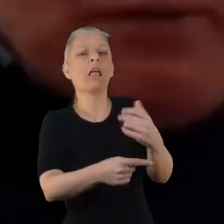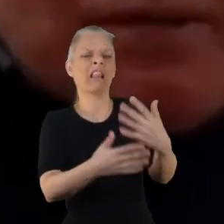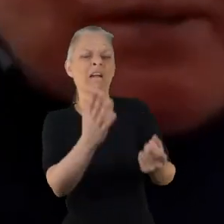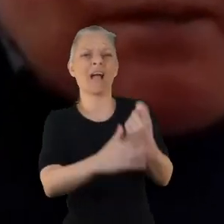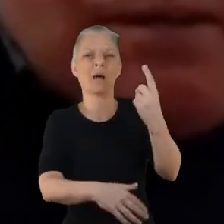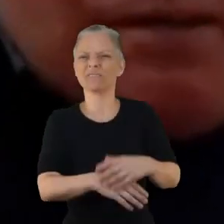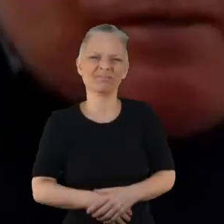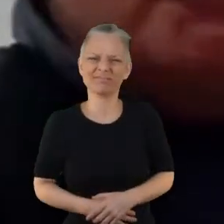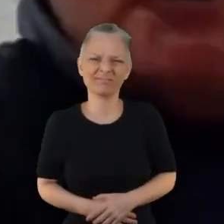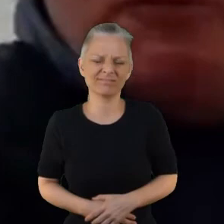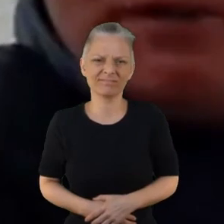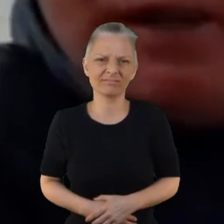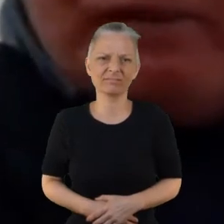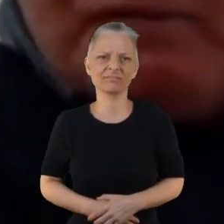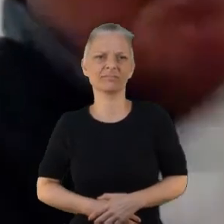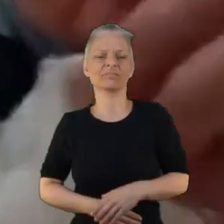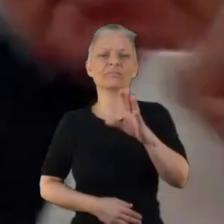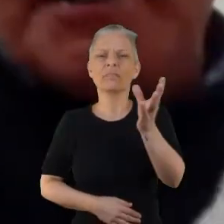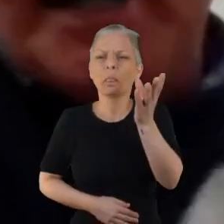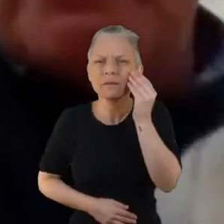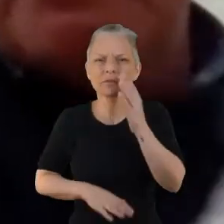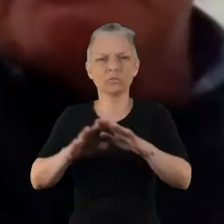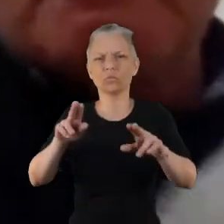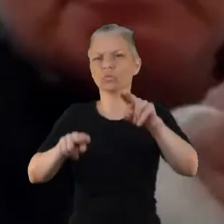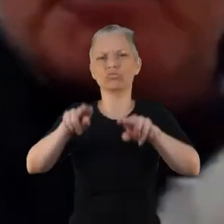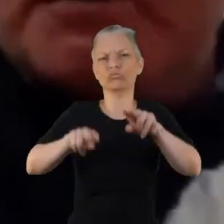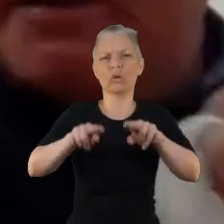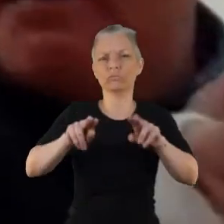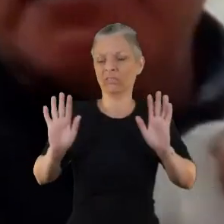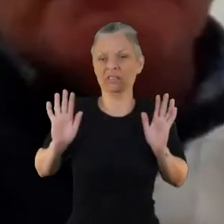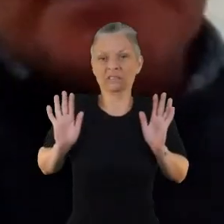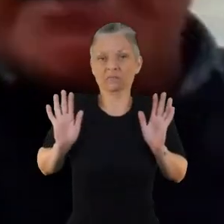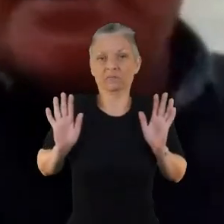You feel good one day and then maybe somebody died or so, a close friend or something died